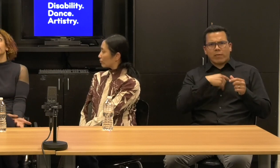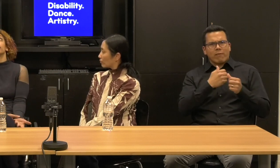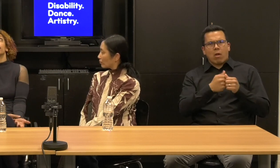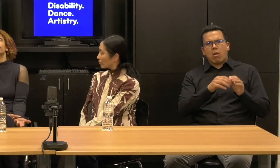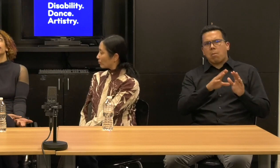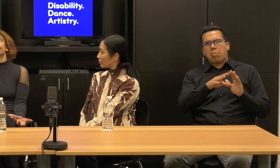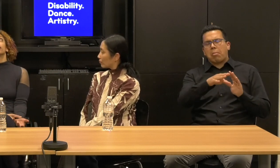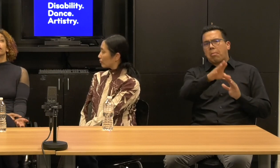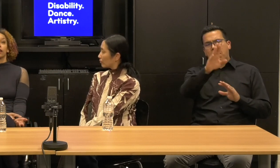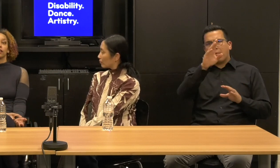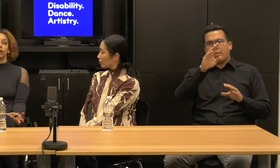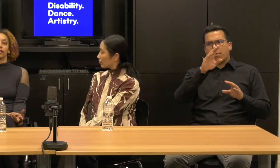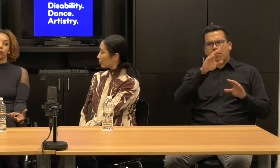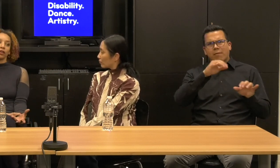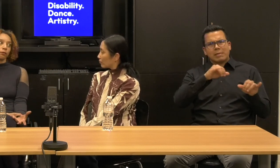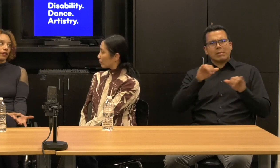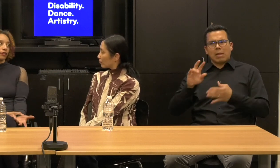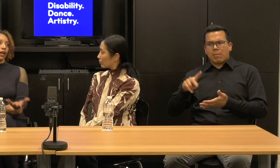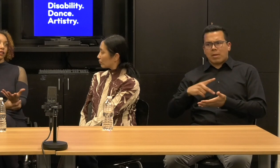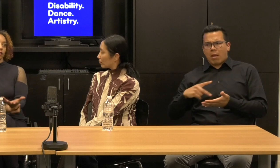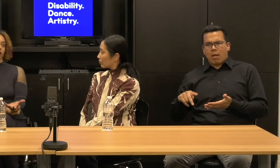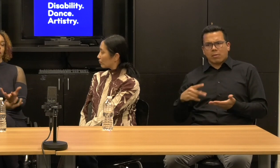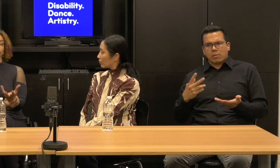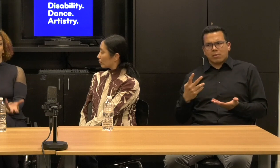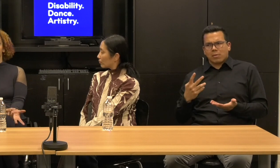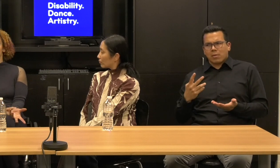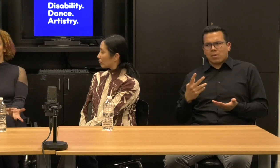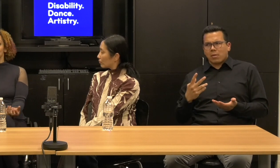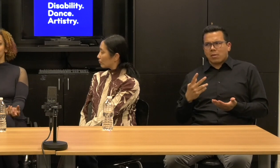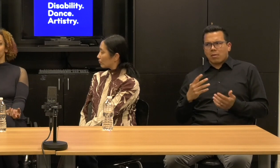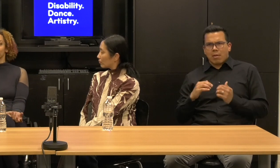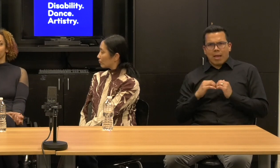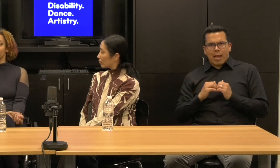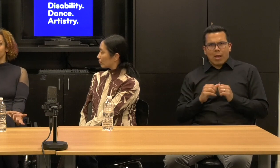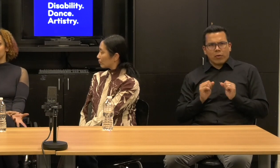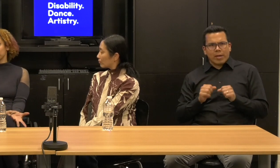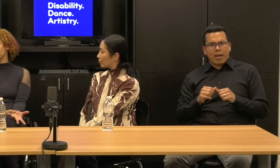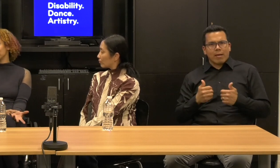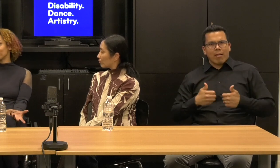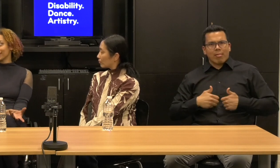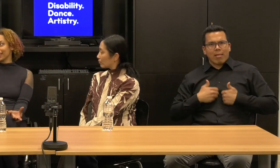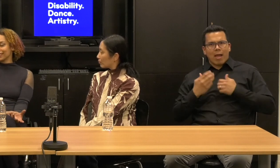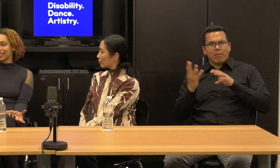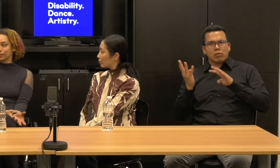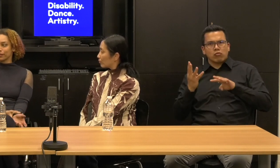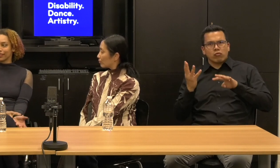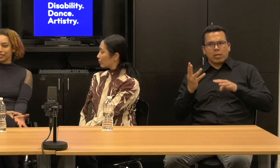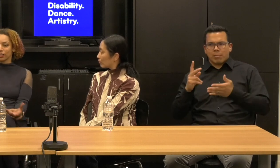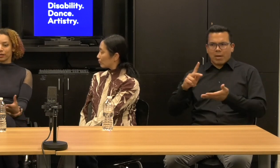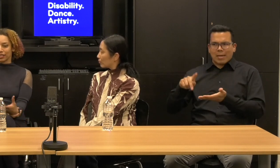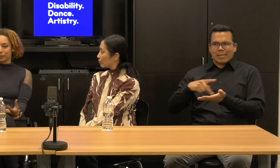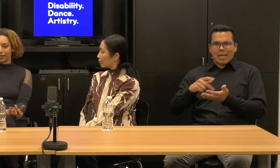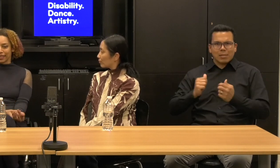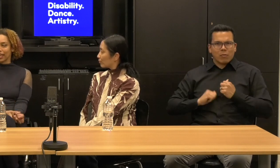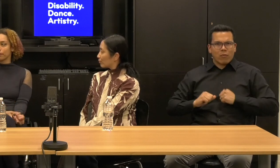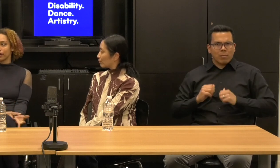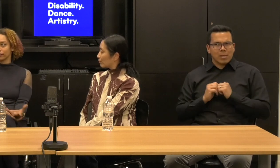I mean, I would love to find a way like what if we could excessively live stream a dance performance, so that's one of the things that can be going to be thinking about.